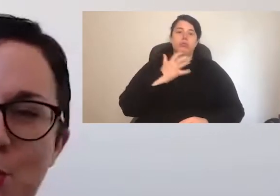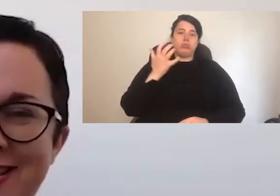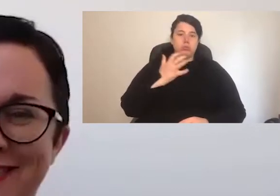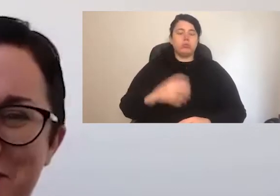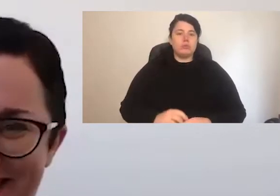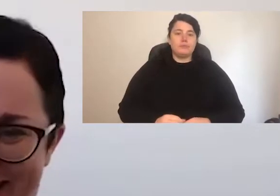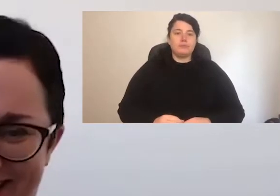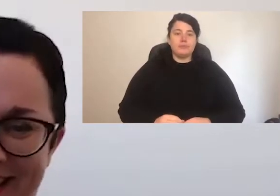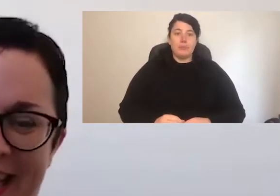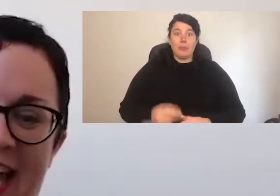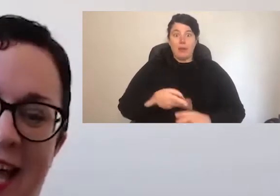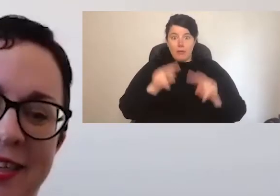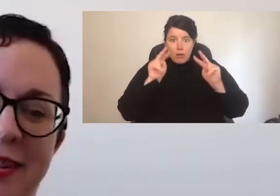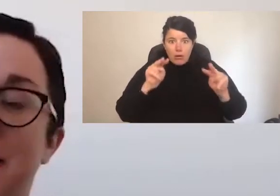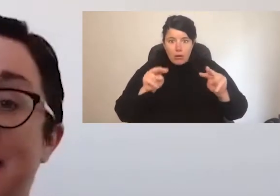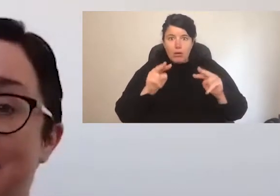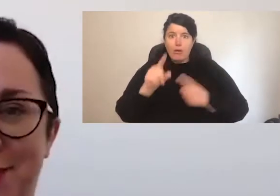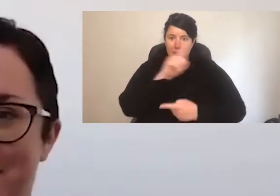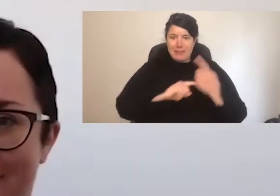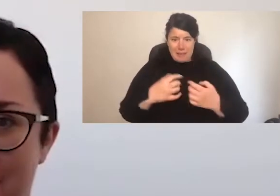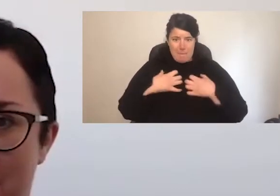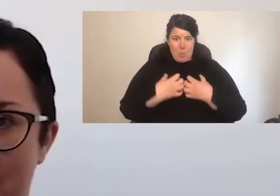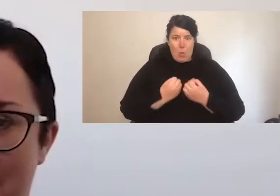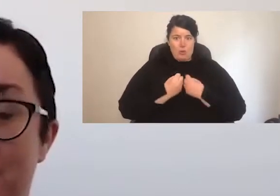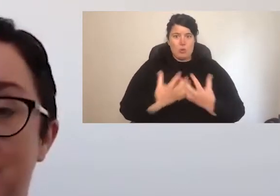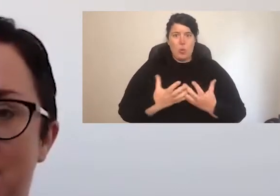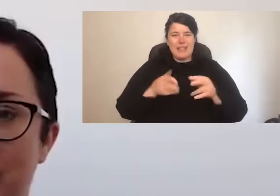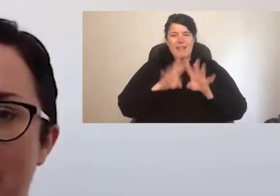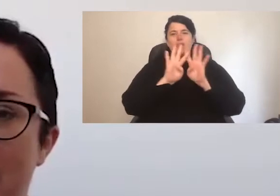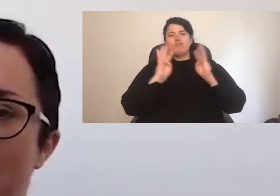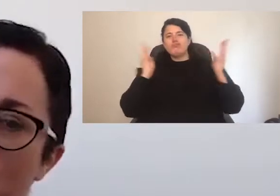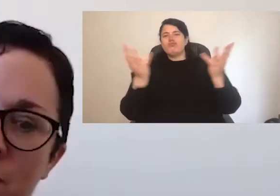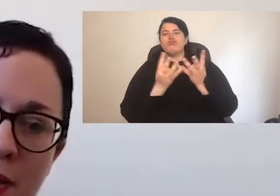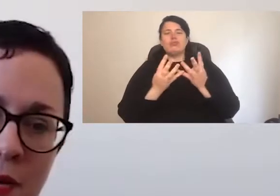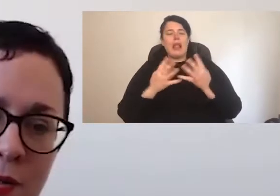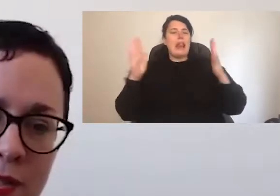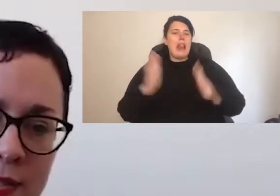more exhausting than the meetings we used to have in person. Both because